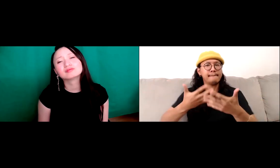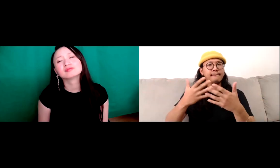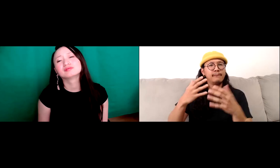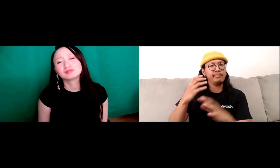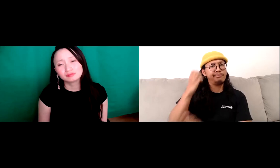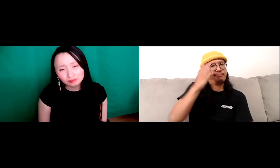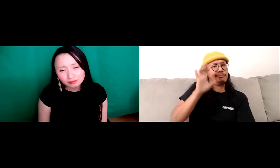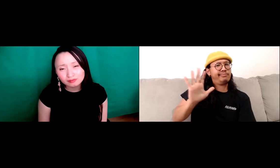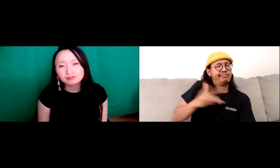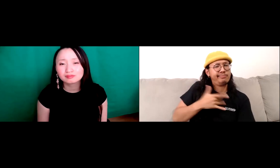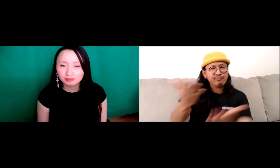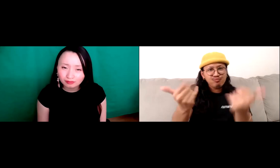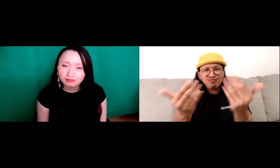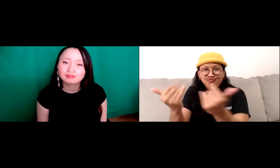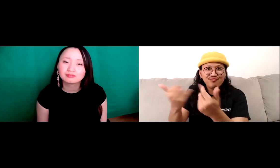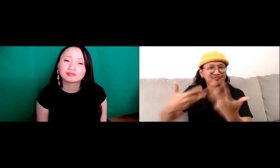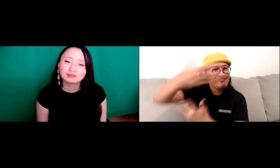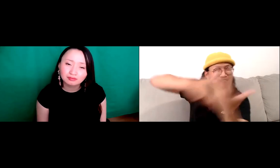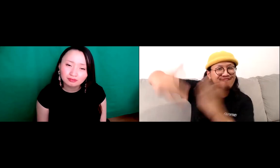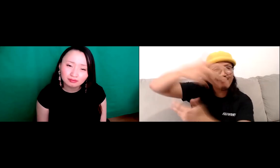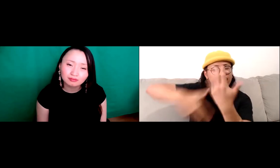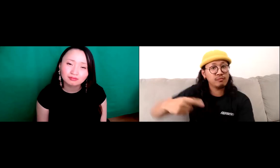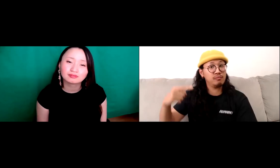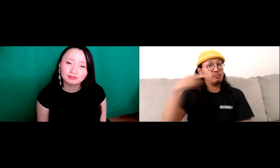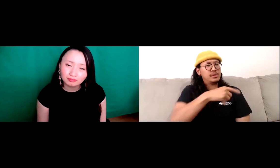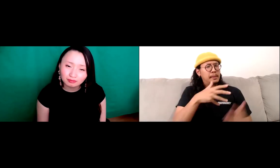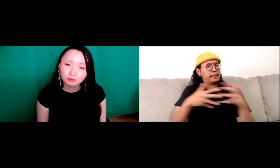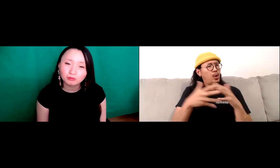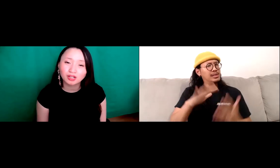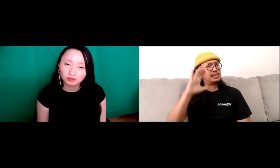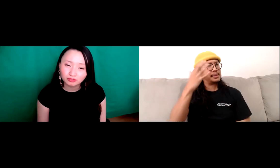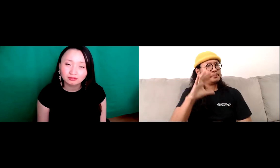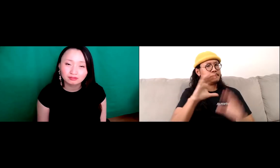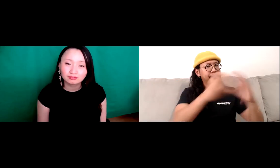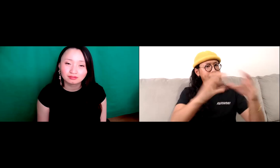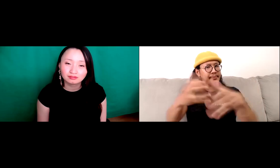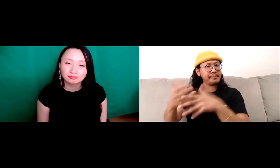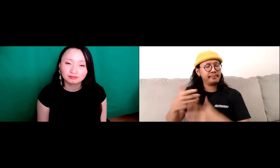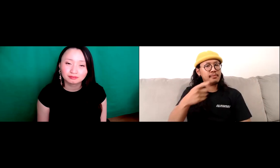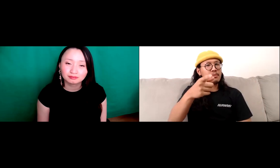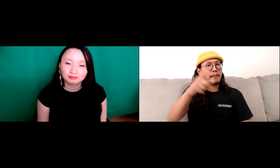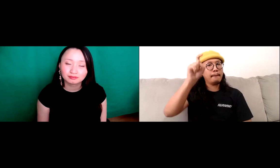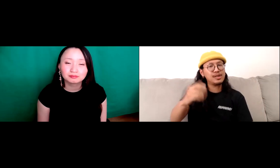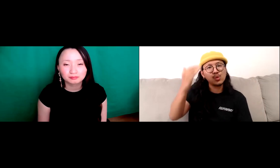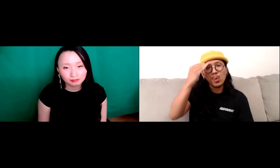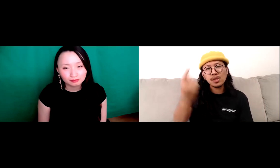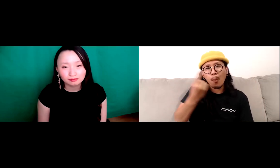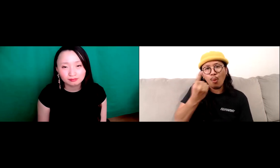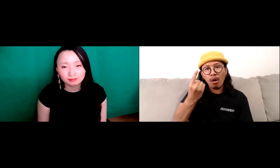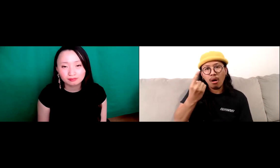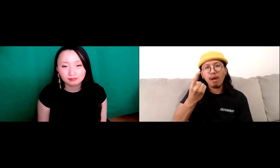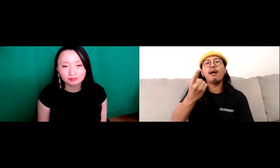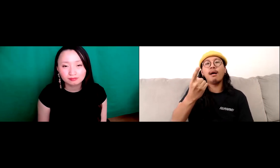They were more gestural more welcoming inclusive, whereas in America. It was by groups.